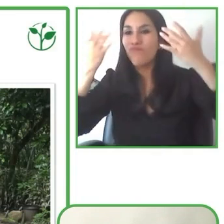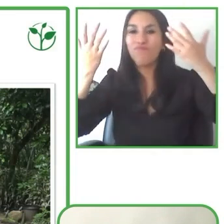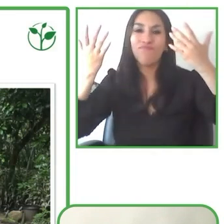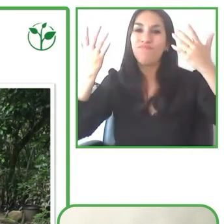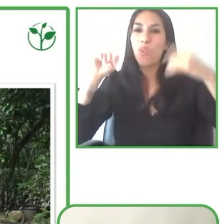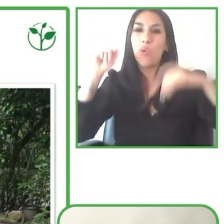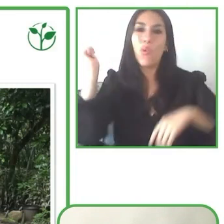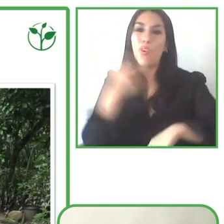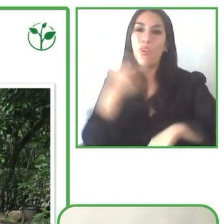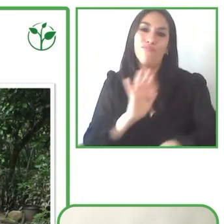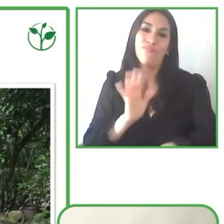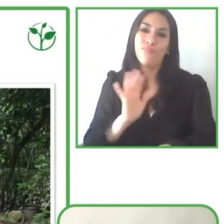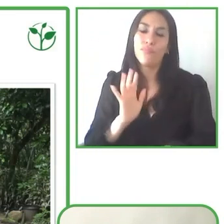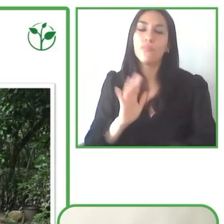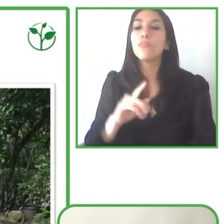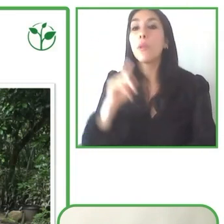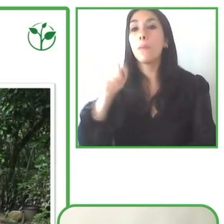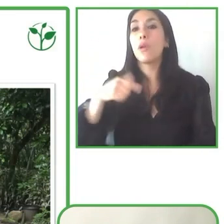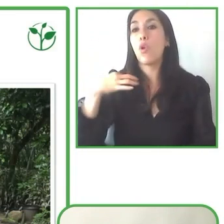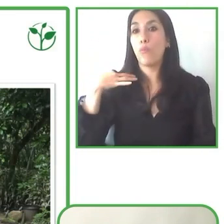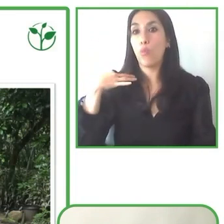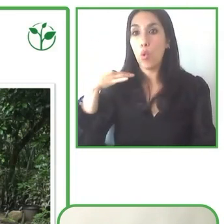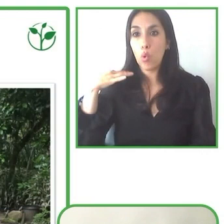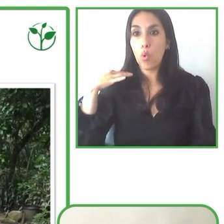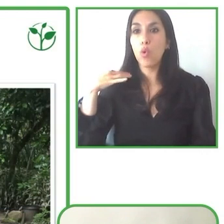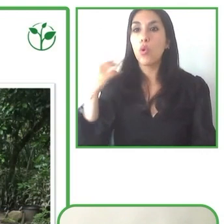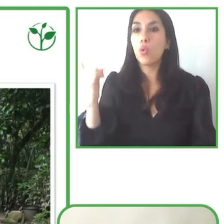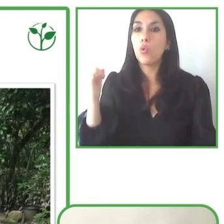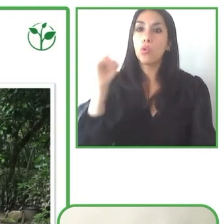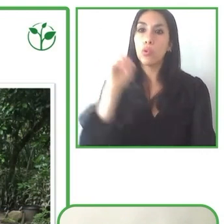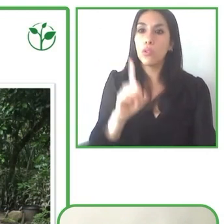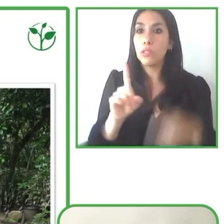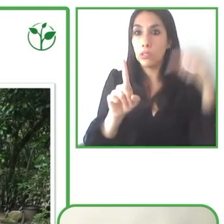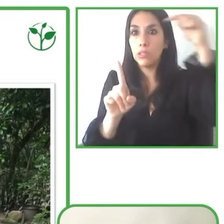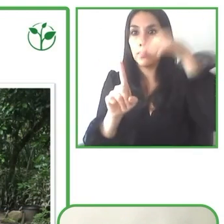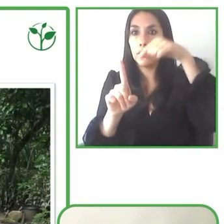It's the willingness of our guides to be able to go beyond.